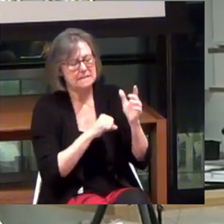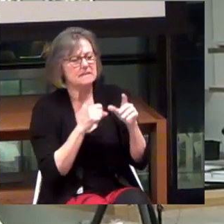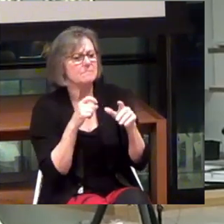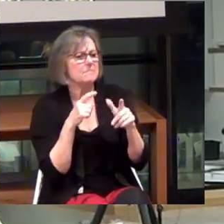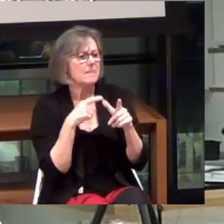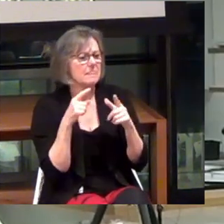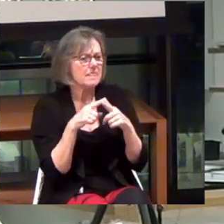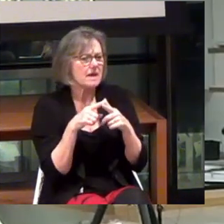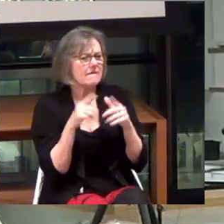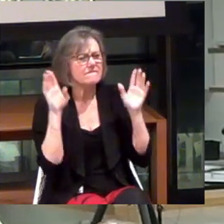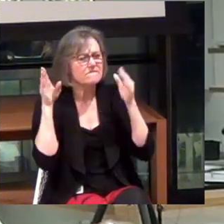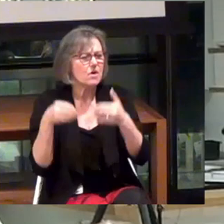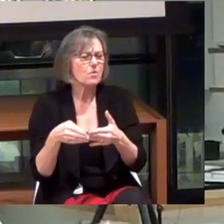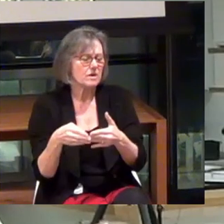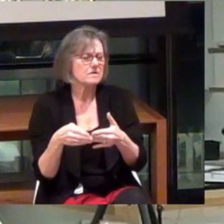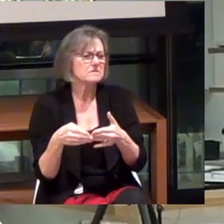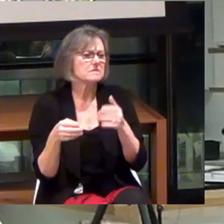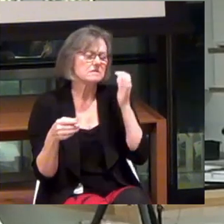For them to focus on.